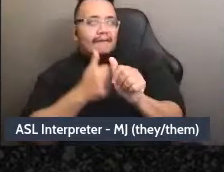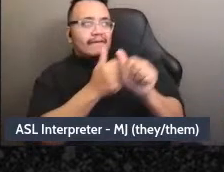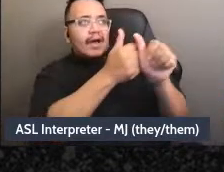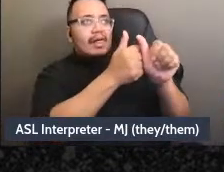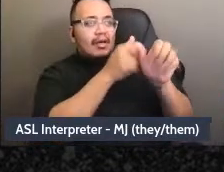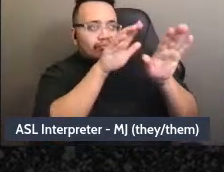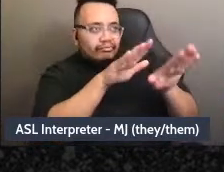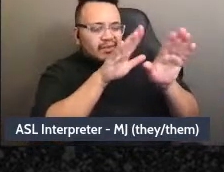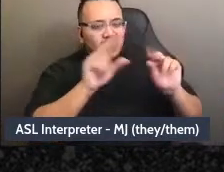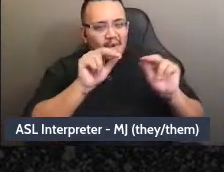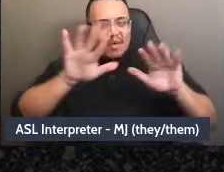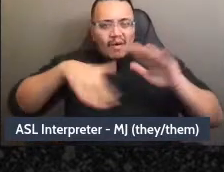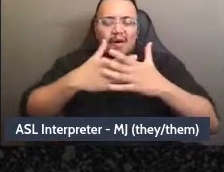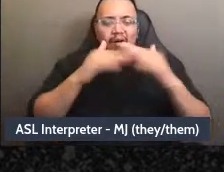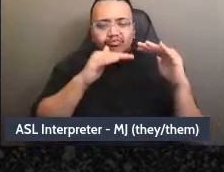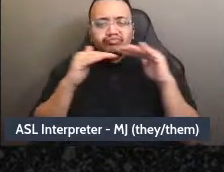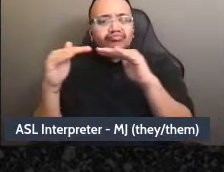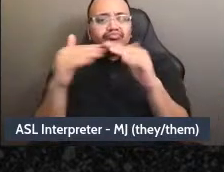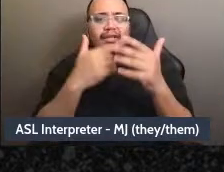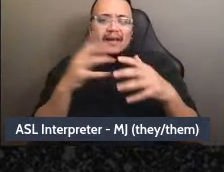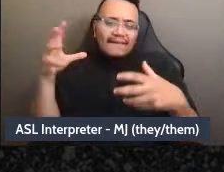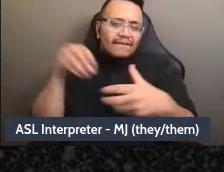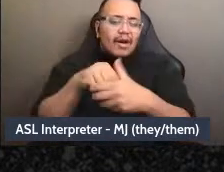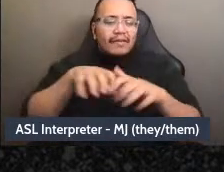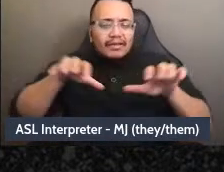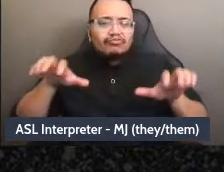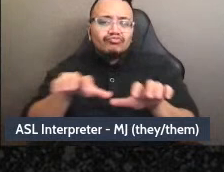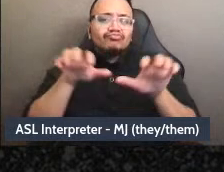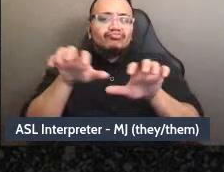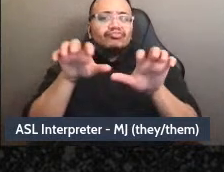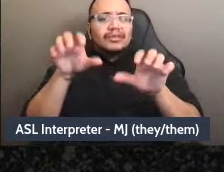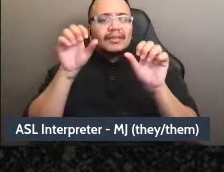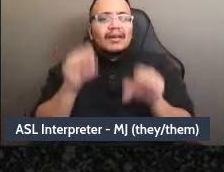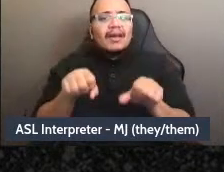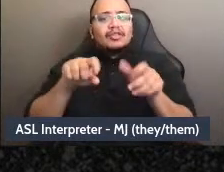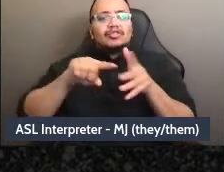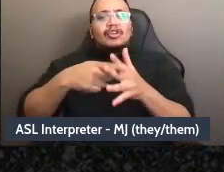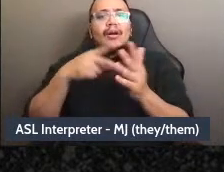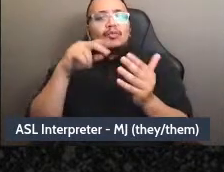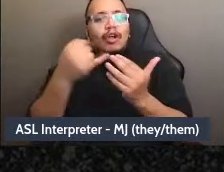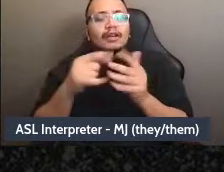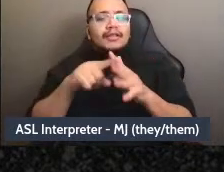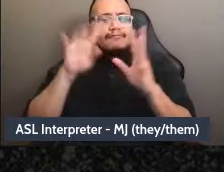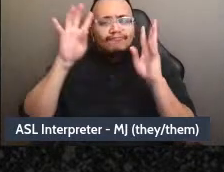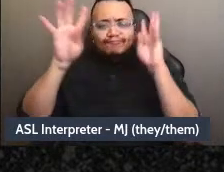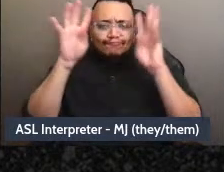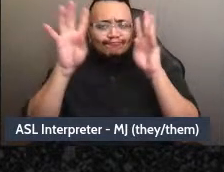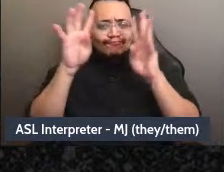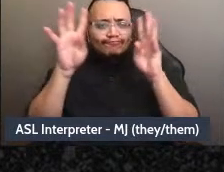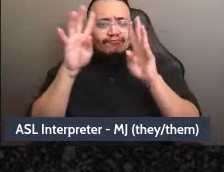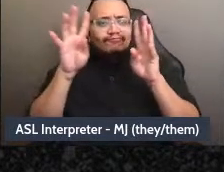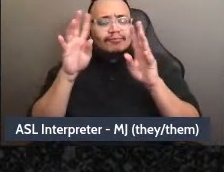active and feel like they can take responsibility and start projects and move things, um,